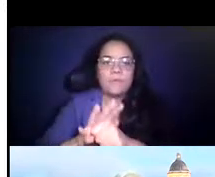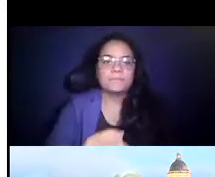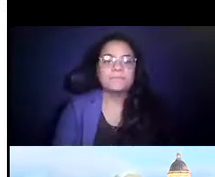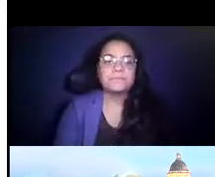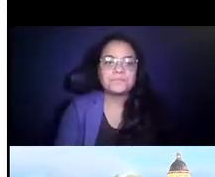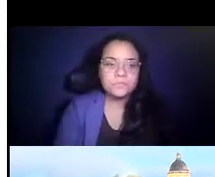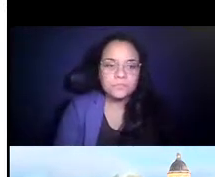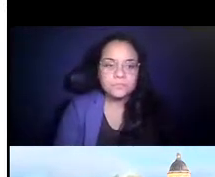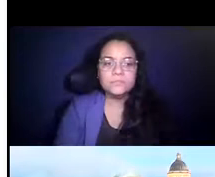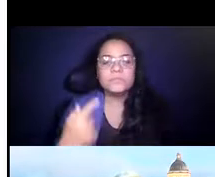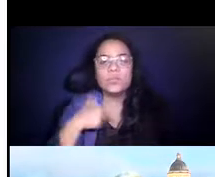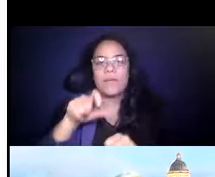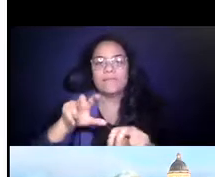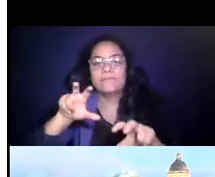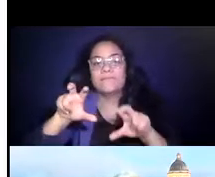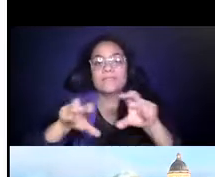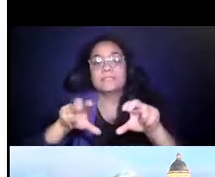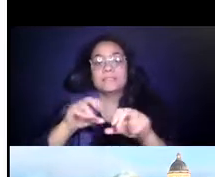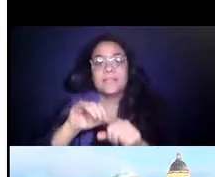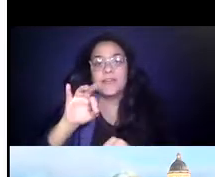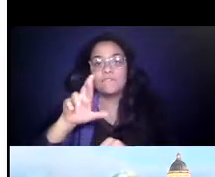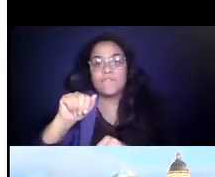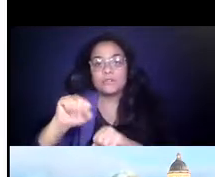14:25:31 We must invest in infrastructure to support transit and mobility.